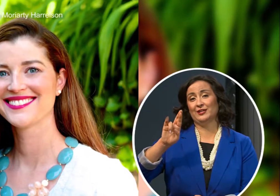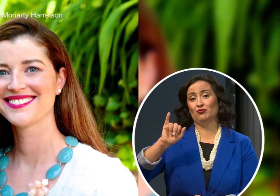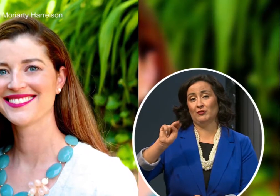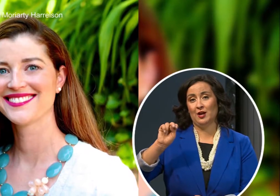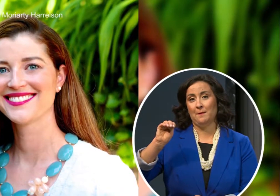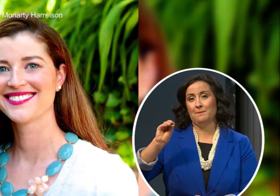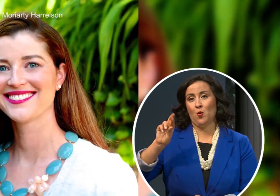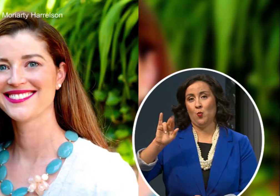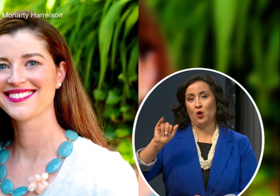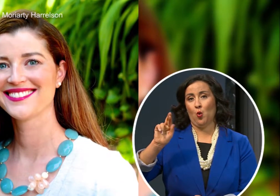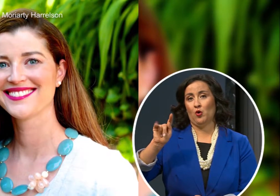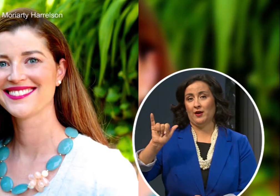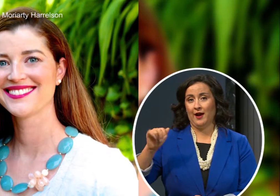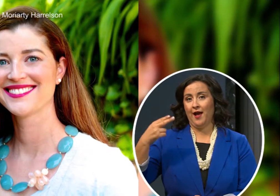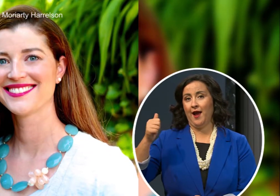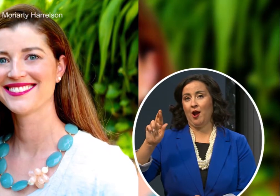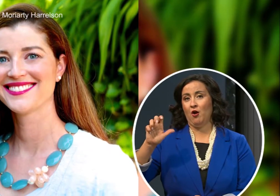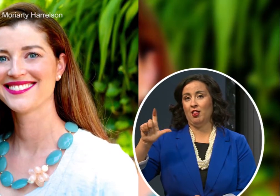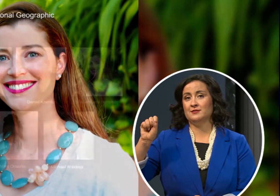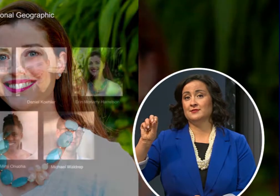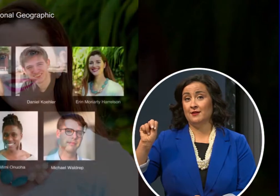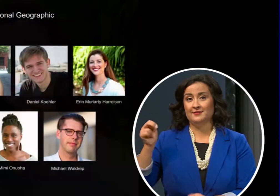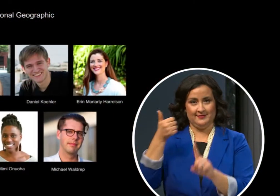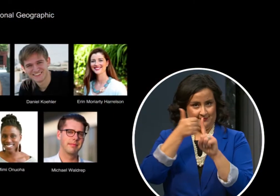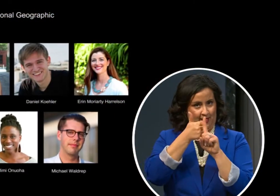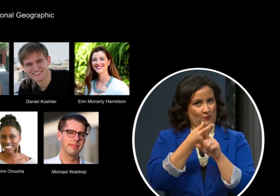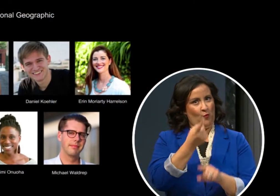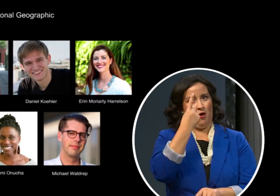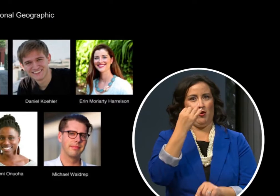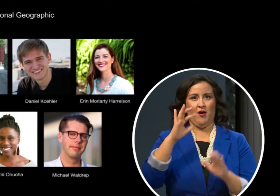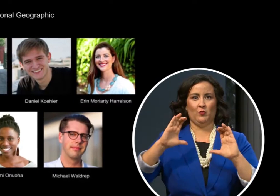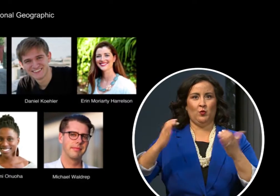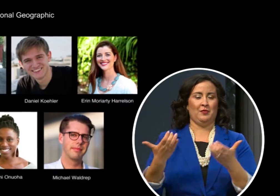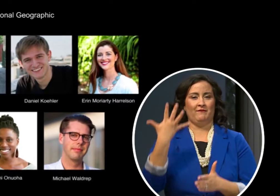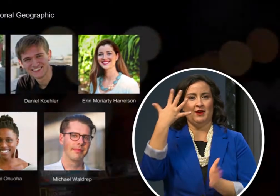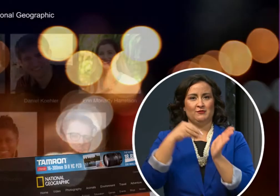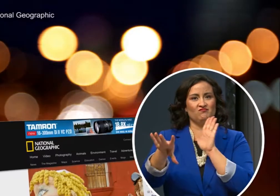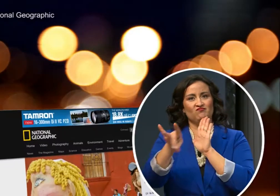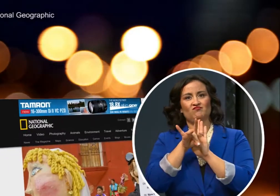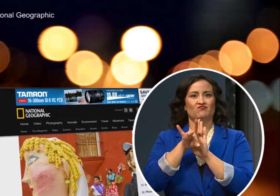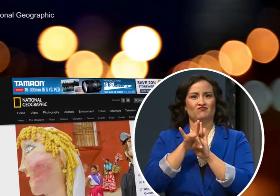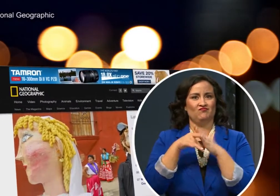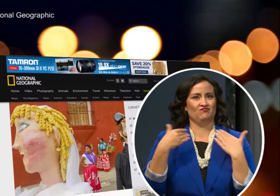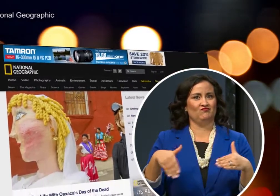Erin Moriarty Harrelson is one of five students to be chosen for the National Geographic’s